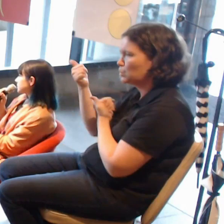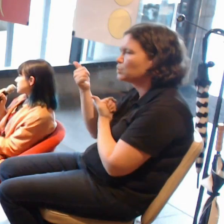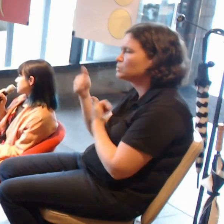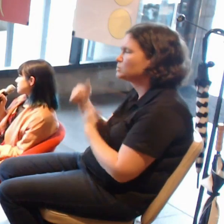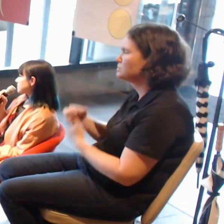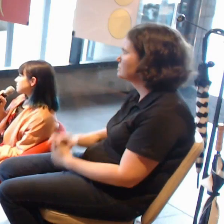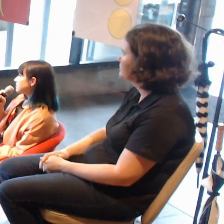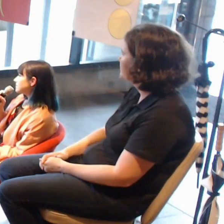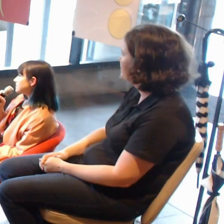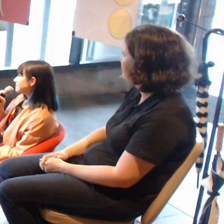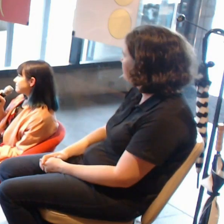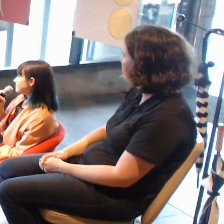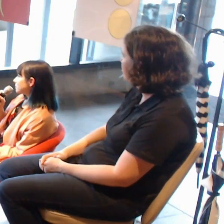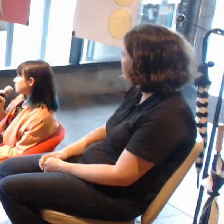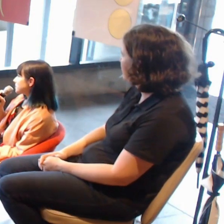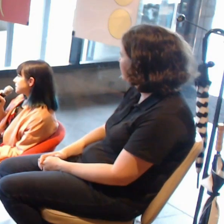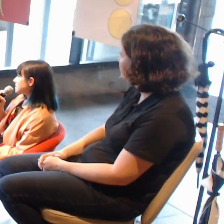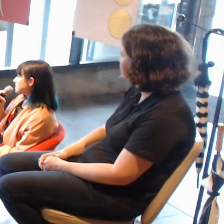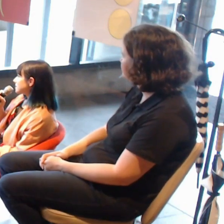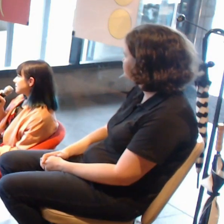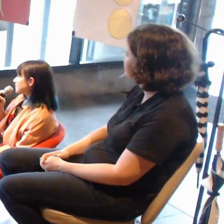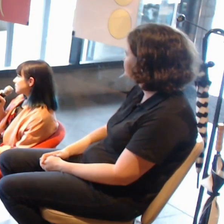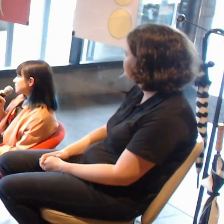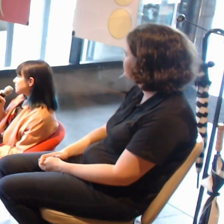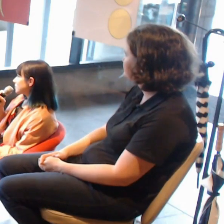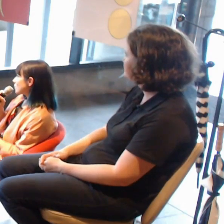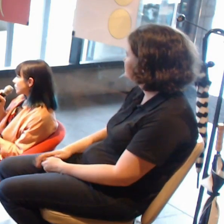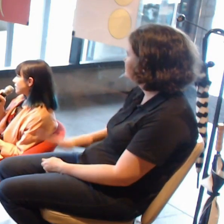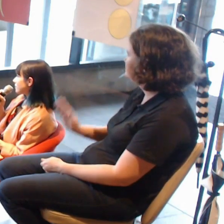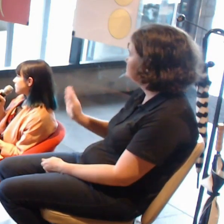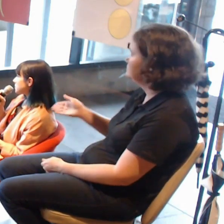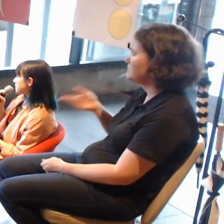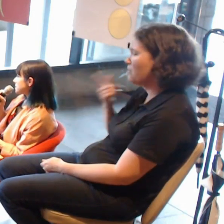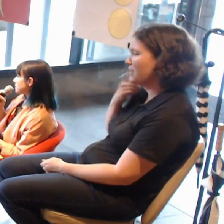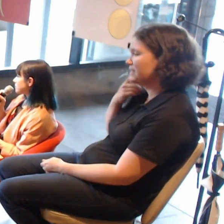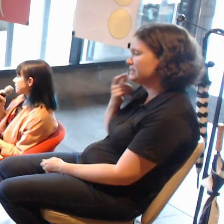Just a little alternative perspective,